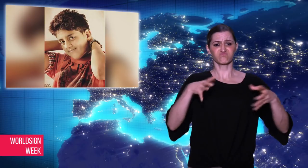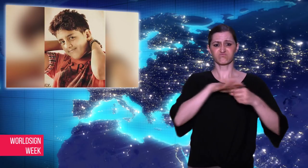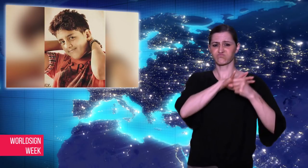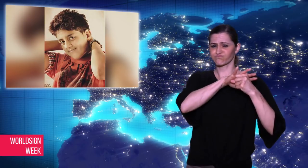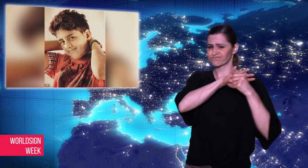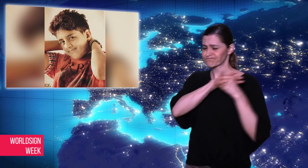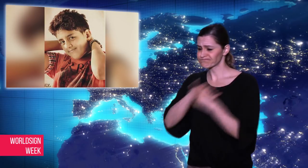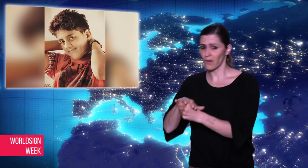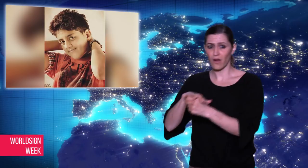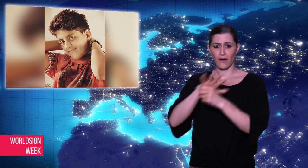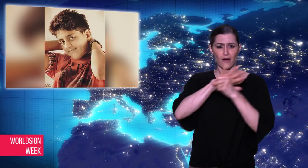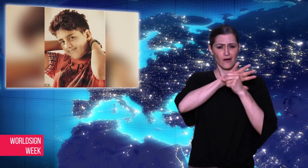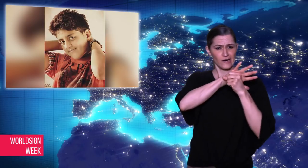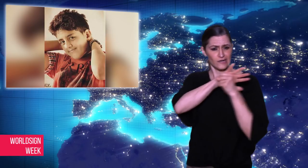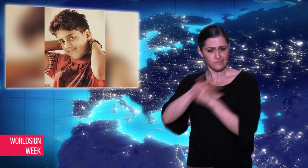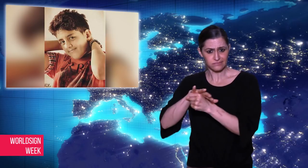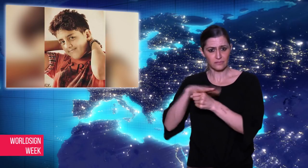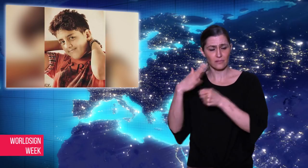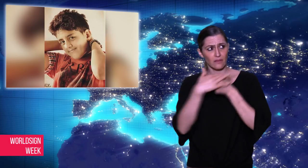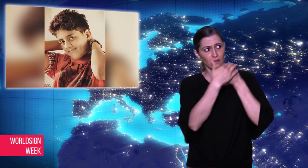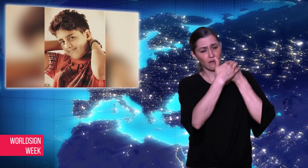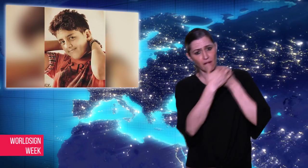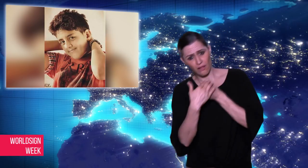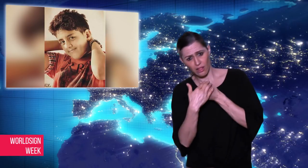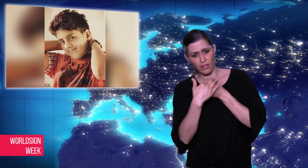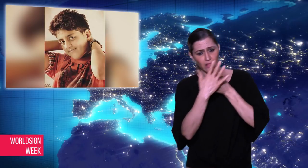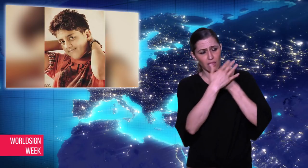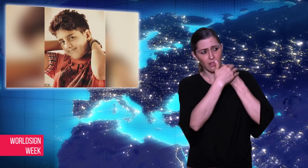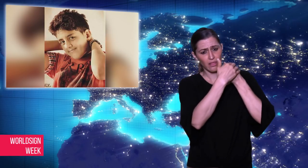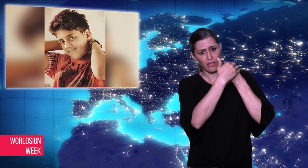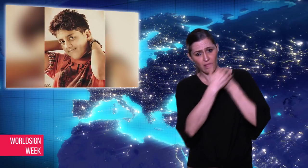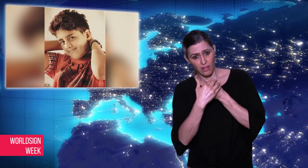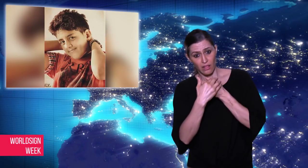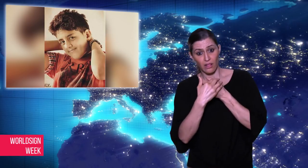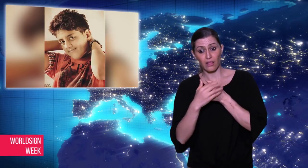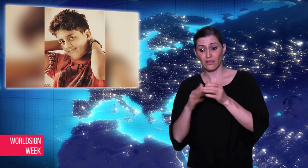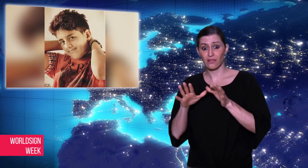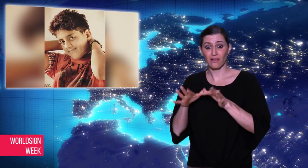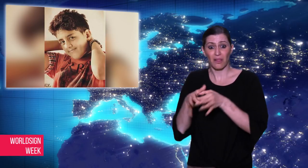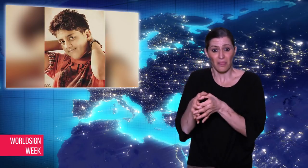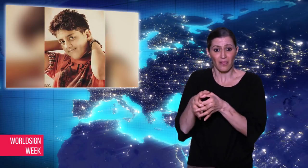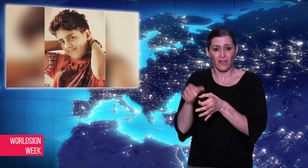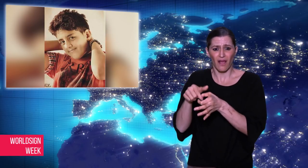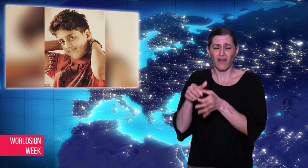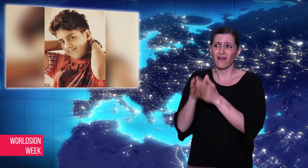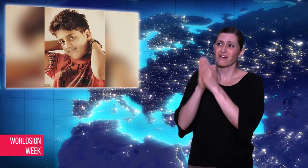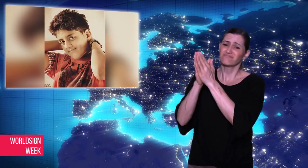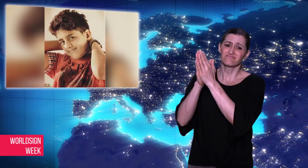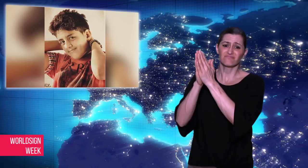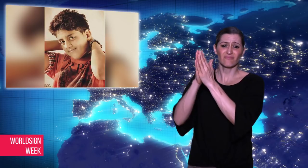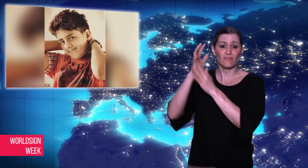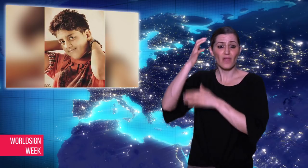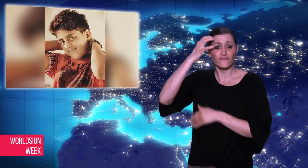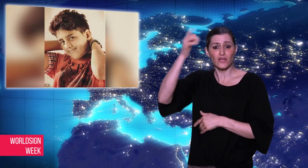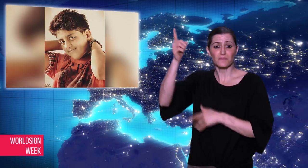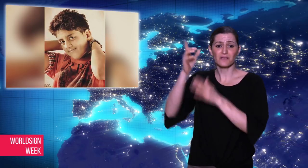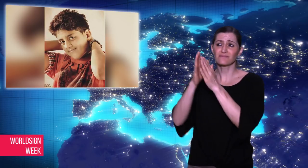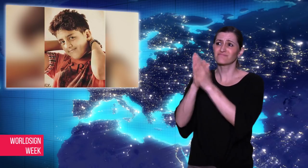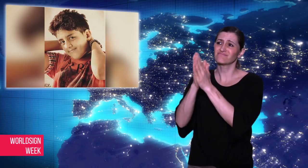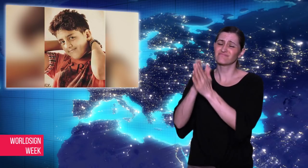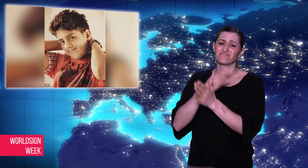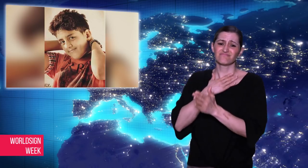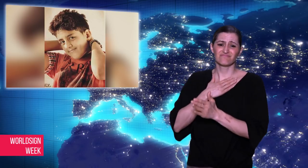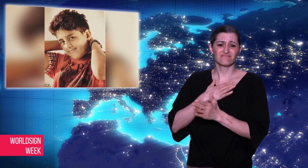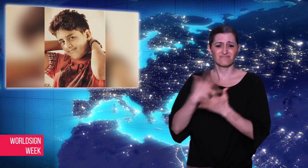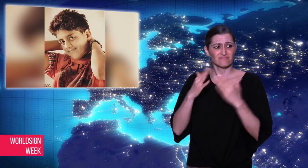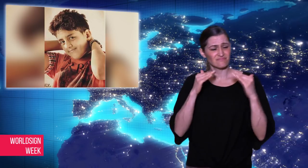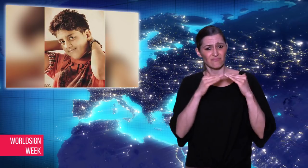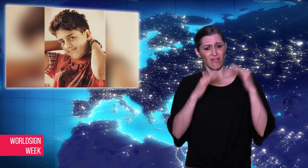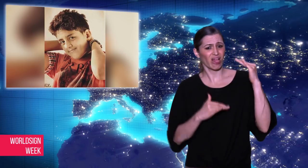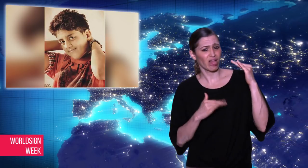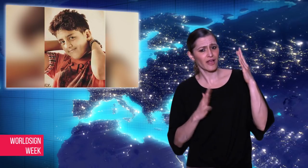often prosecuted for demanding greater equal